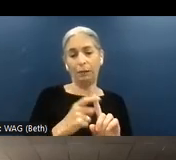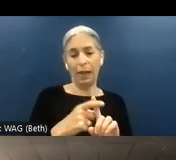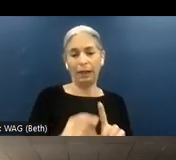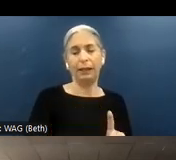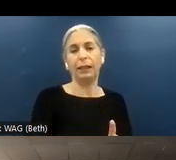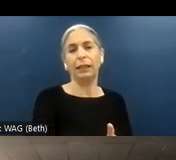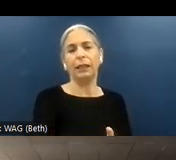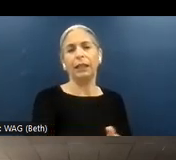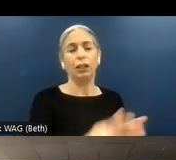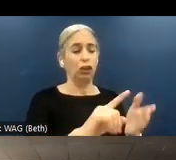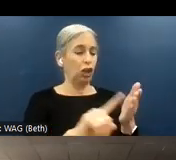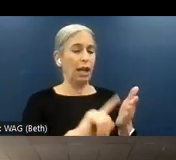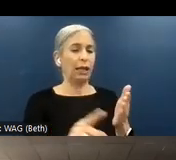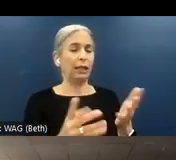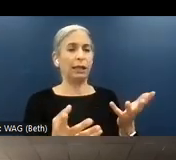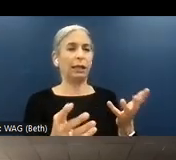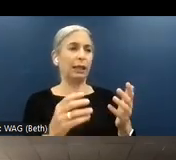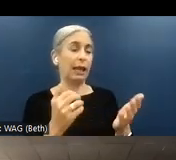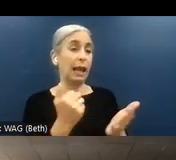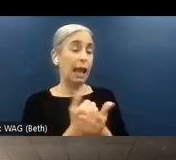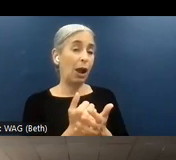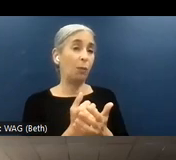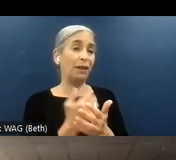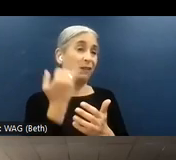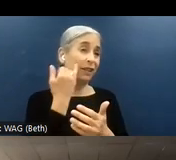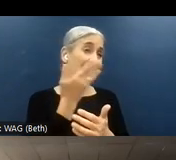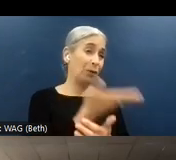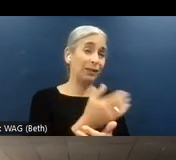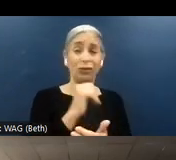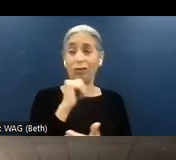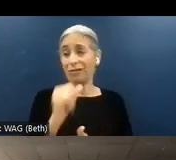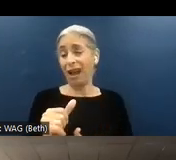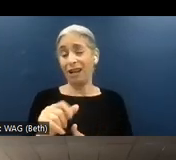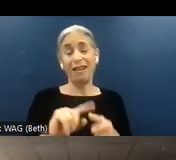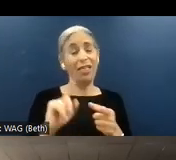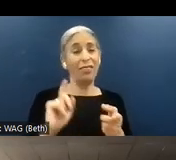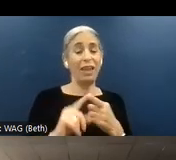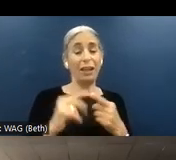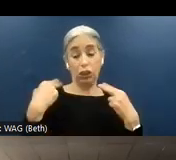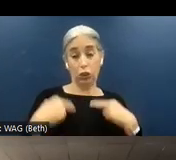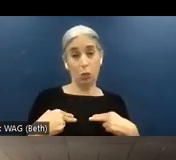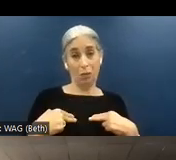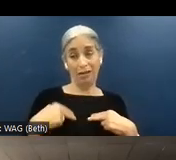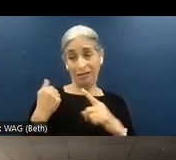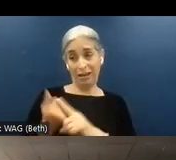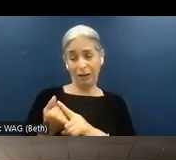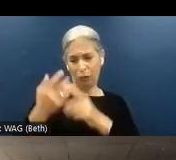if an attribute is present or not. And then a human being is going to define whether that,